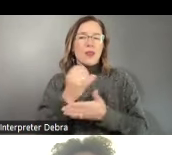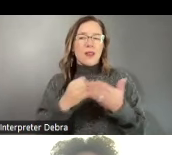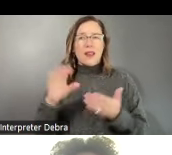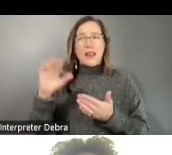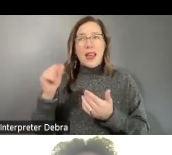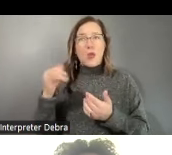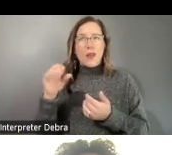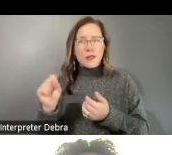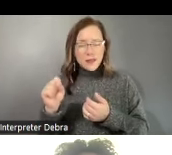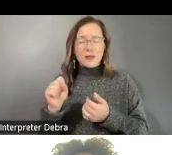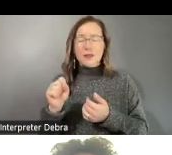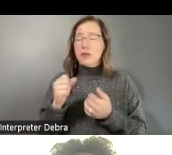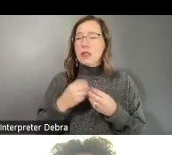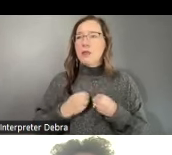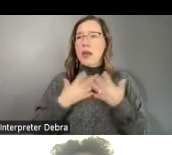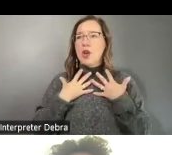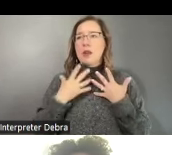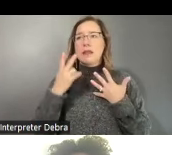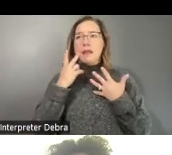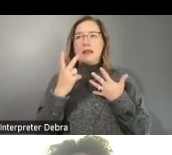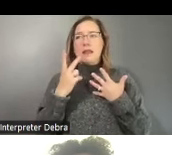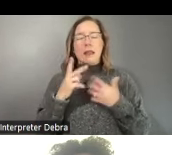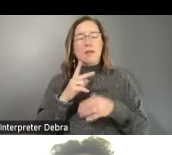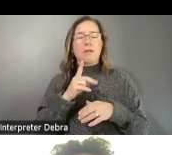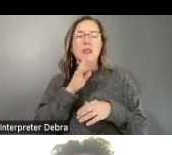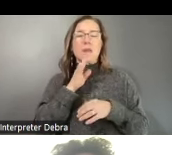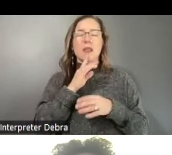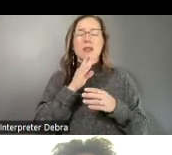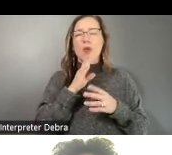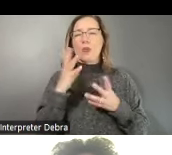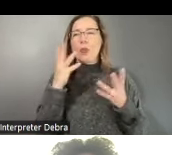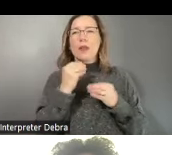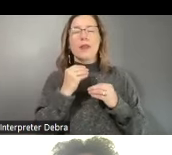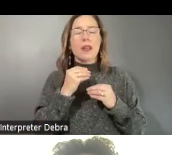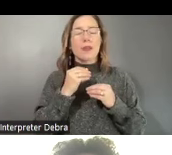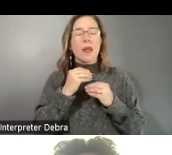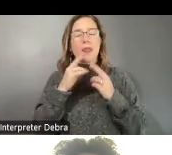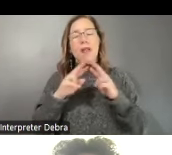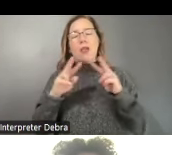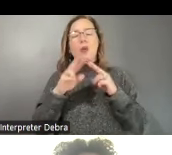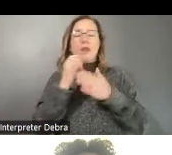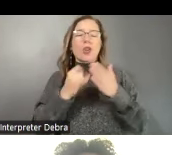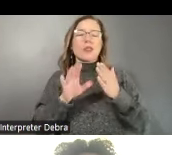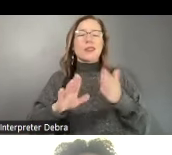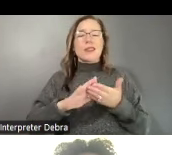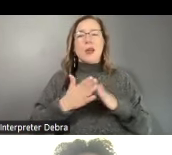inspiring to see a mayor speak so eloquently about the value of the arts in his town. As